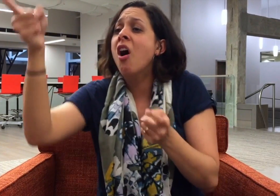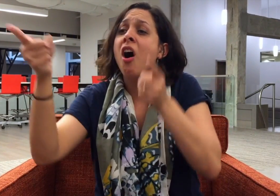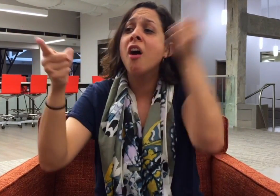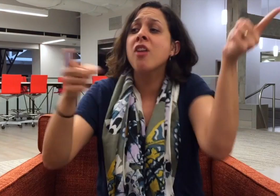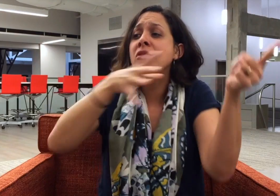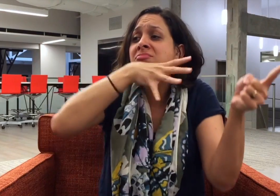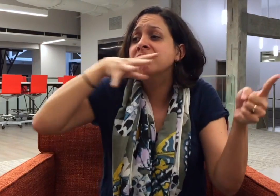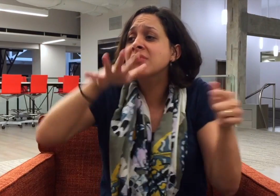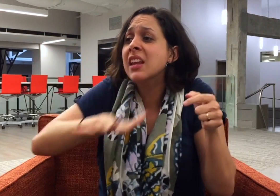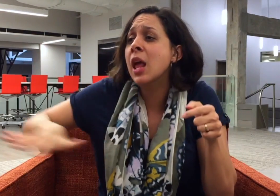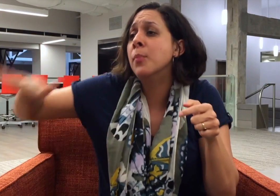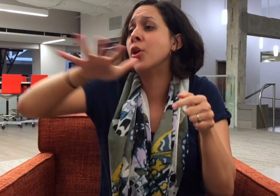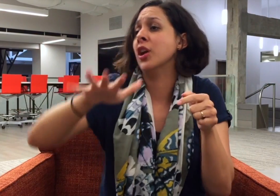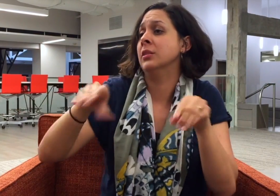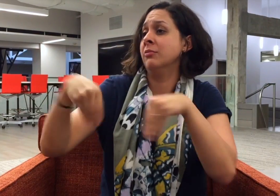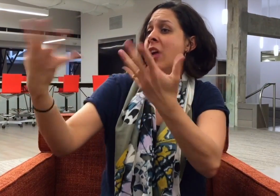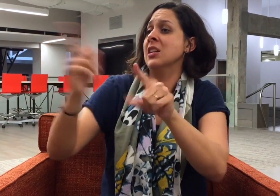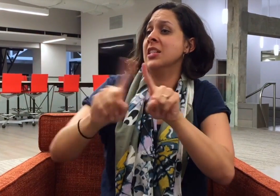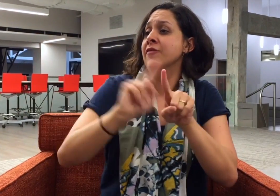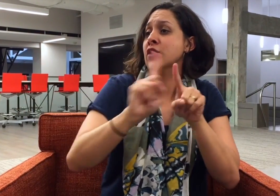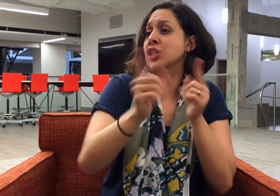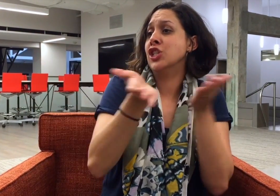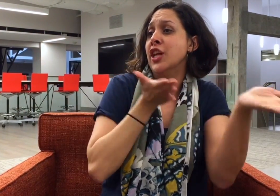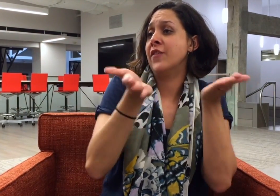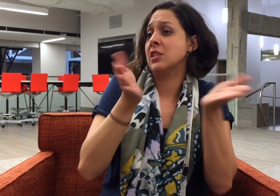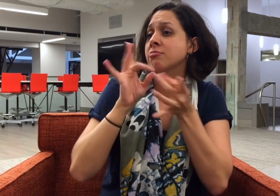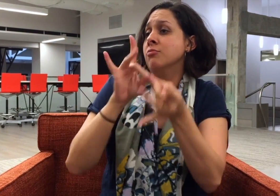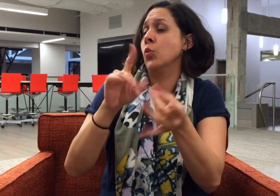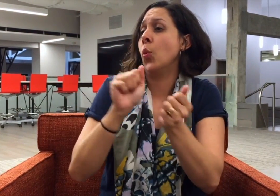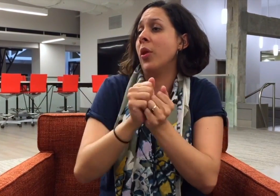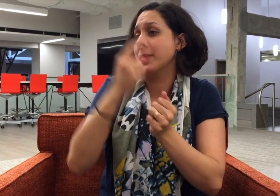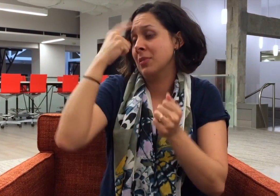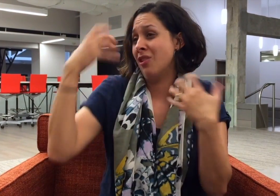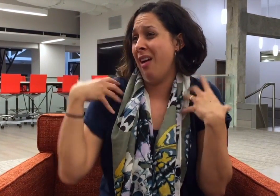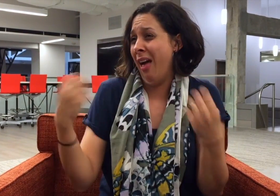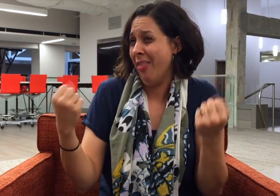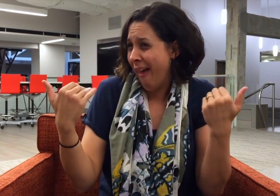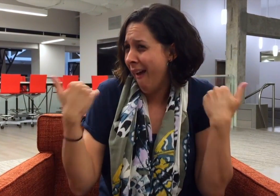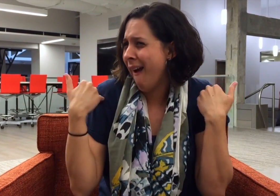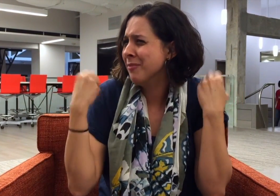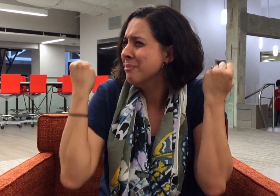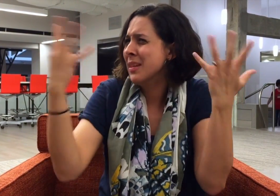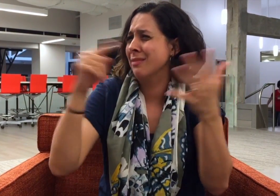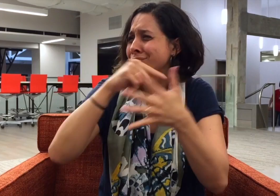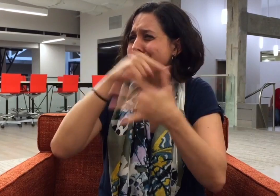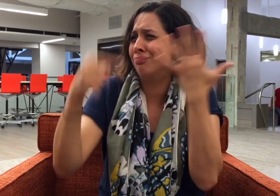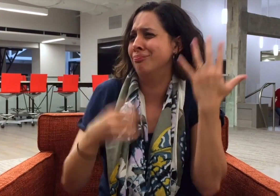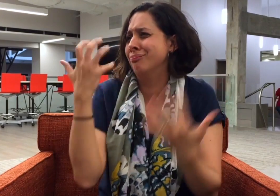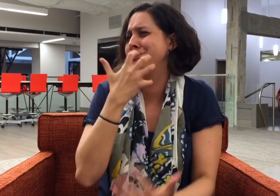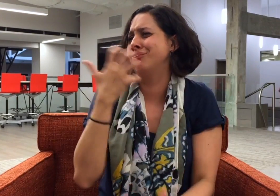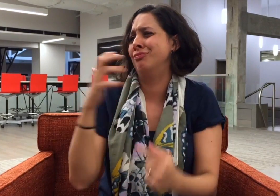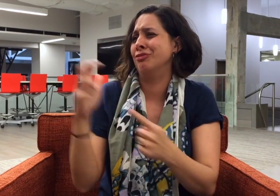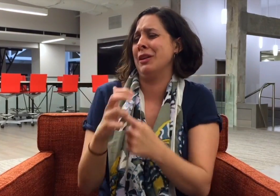to drive into rural and remote communities to provide services, champ